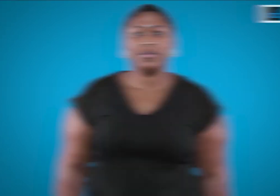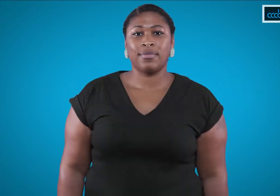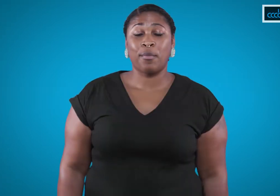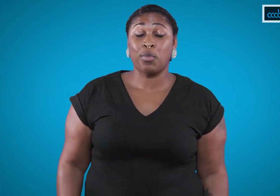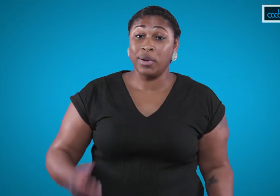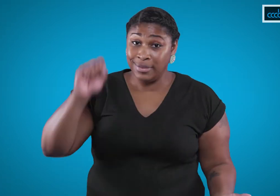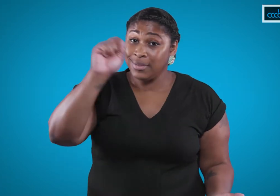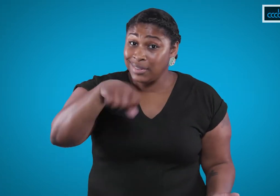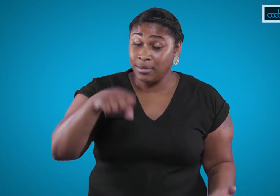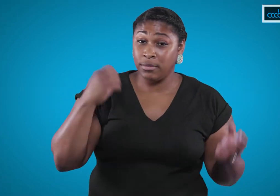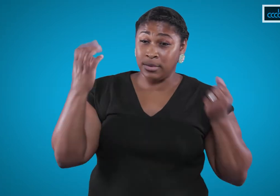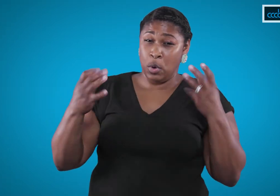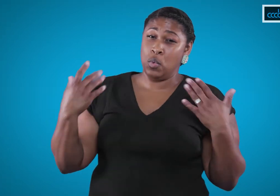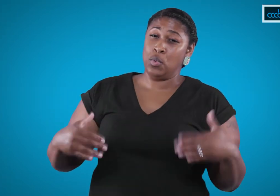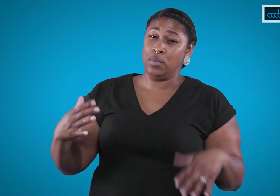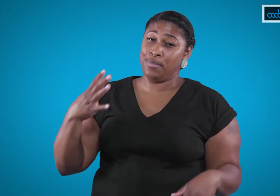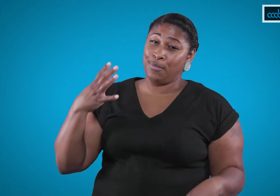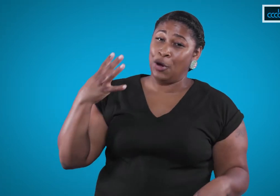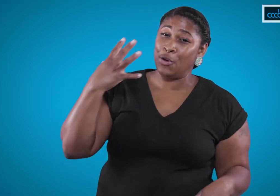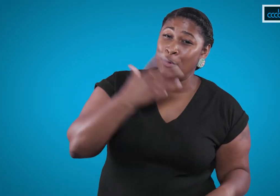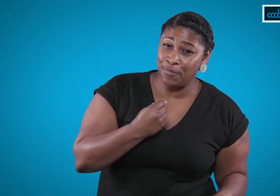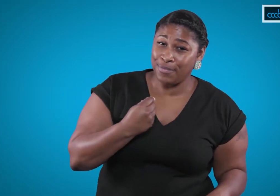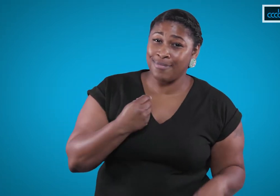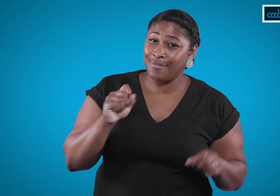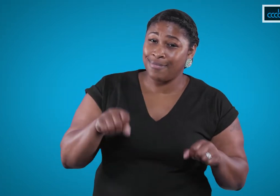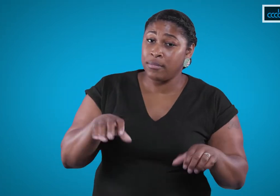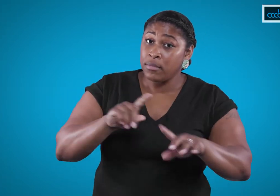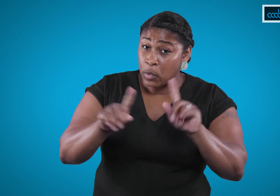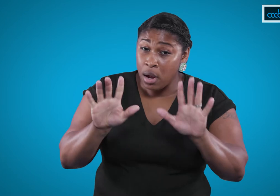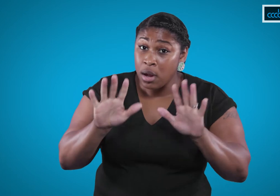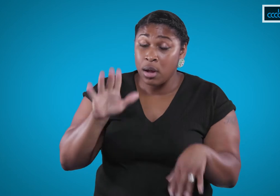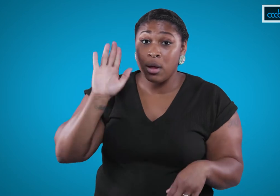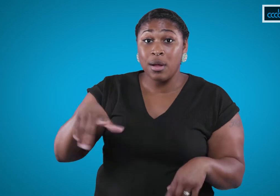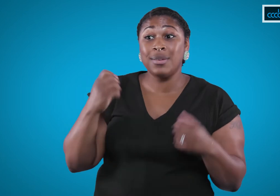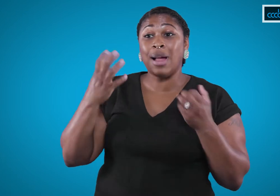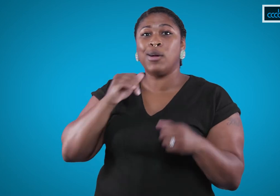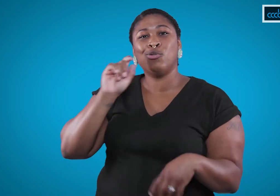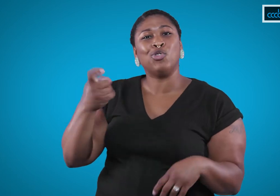Yes, sign language is beautiful, but it’s more than just gestures or